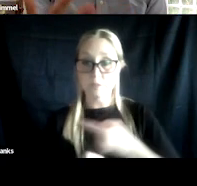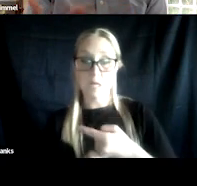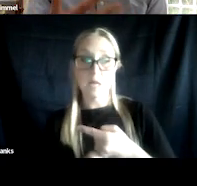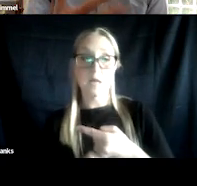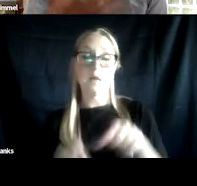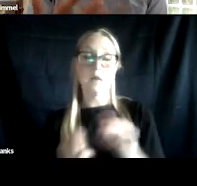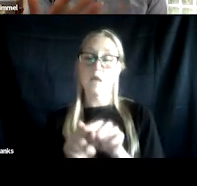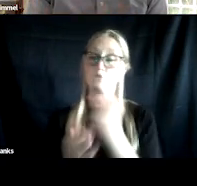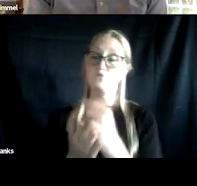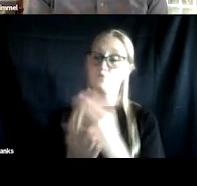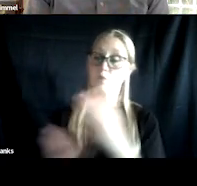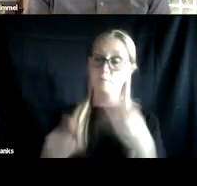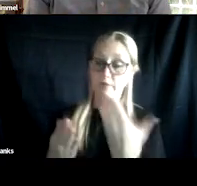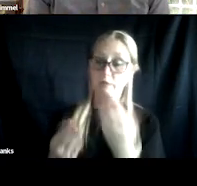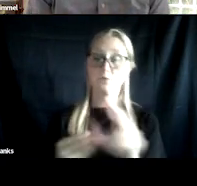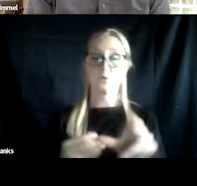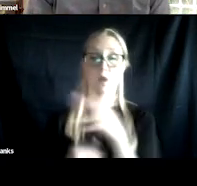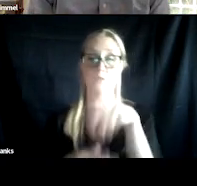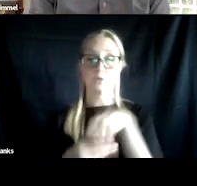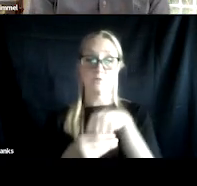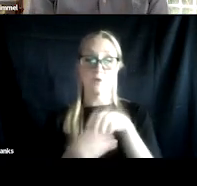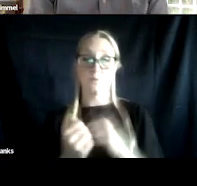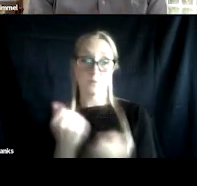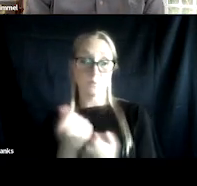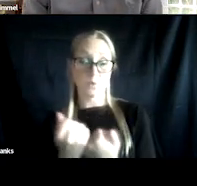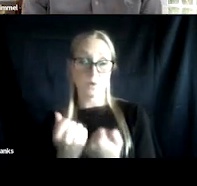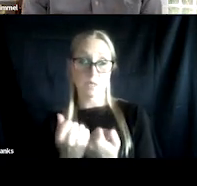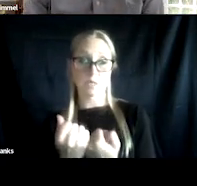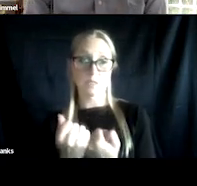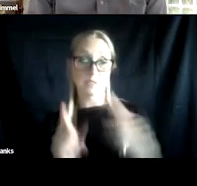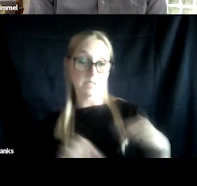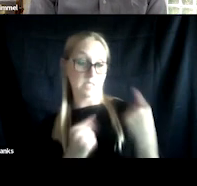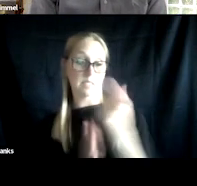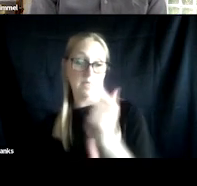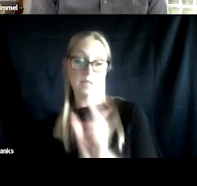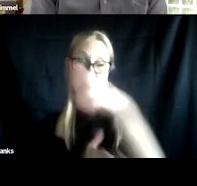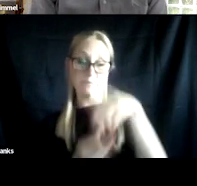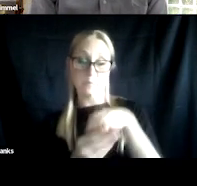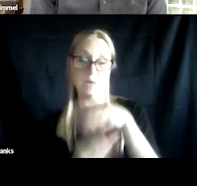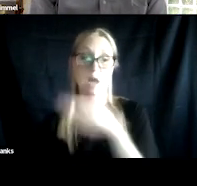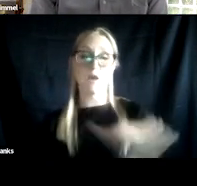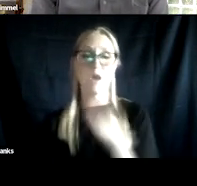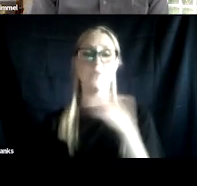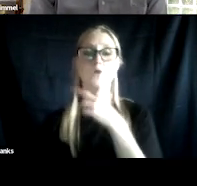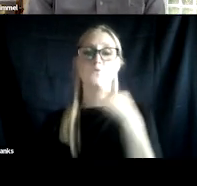who are involved in supporting veterans in the criminal justice system since legal involvement and these subsequent risk factors is also highly correlated